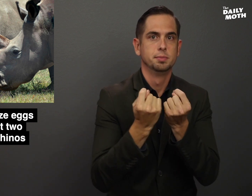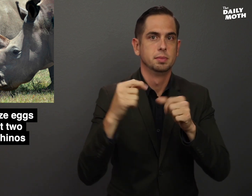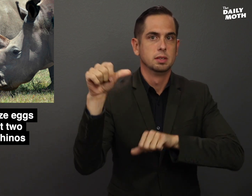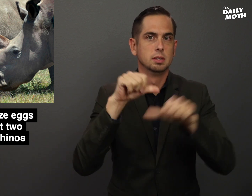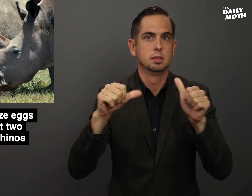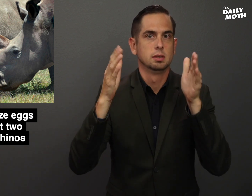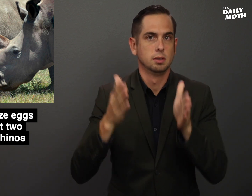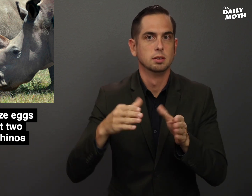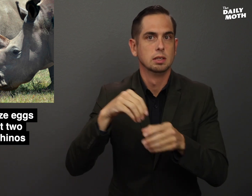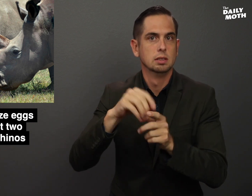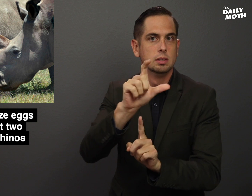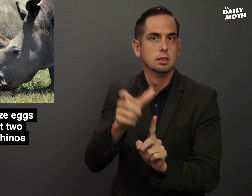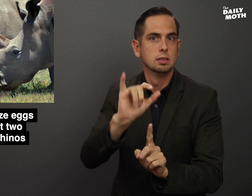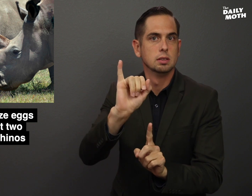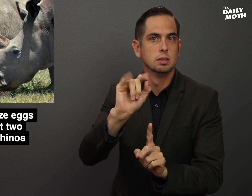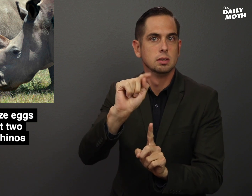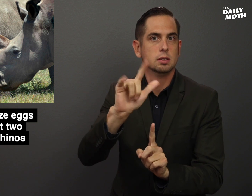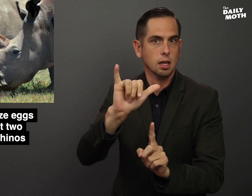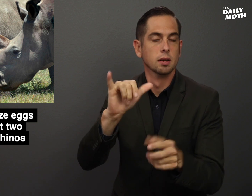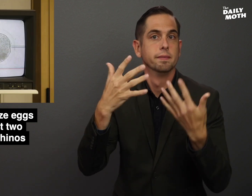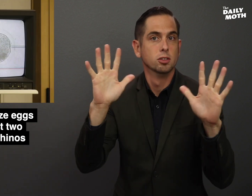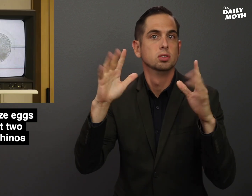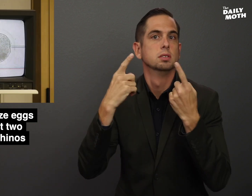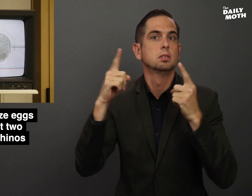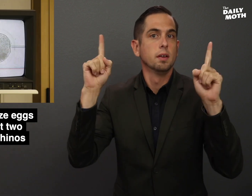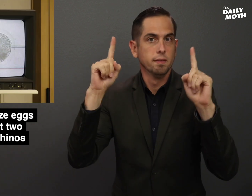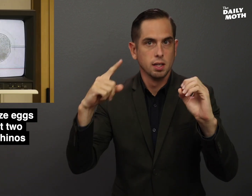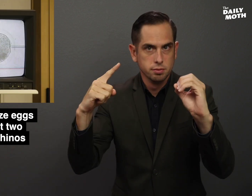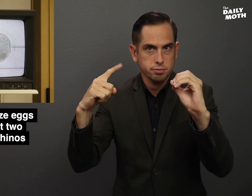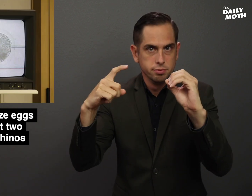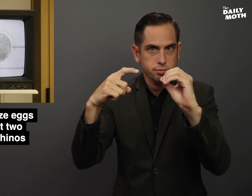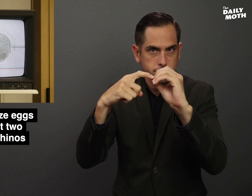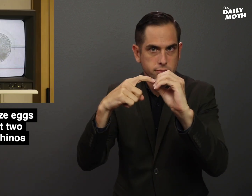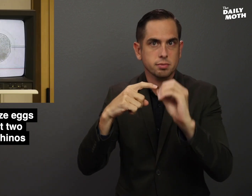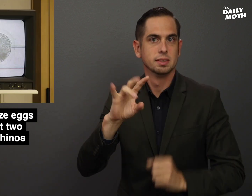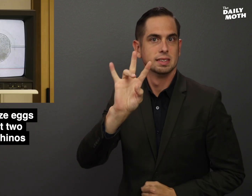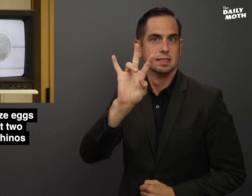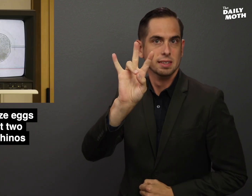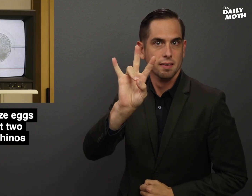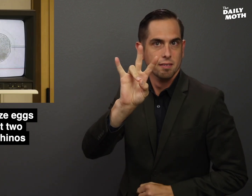of scientists in Italy have successfully fertilized seven